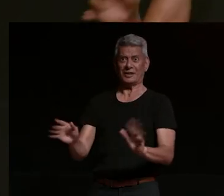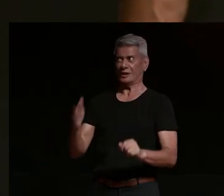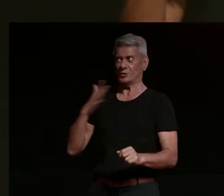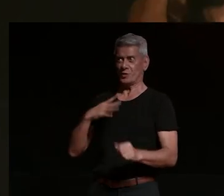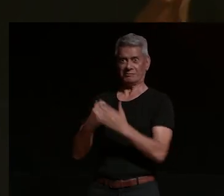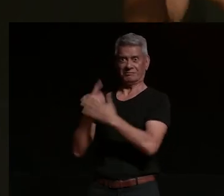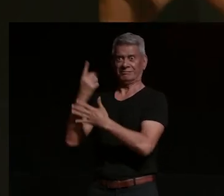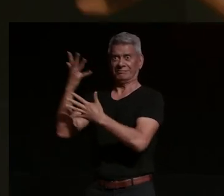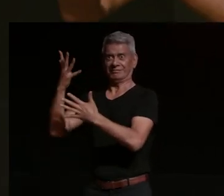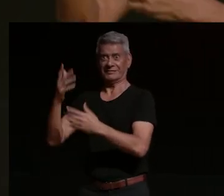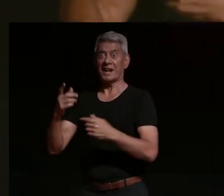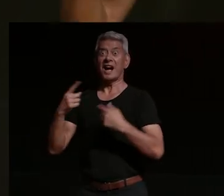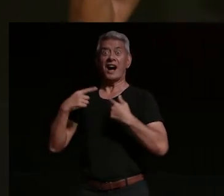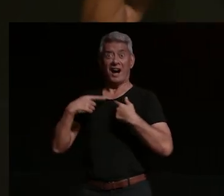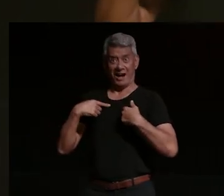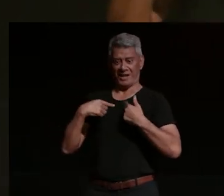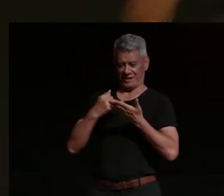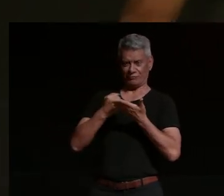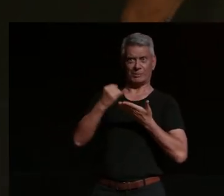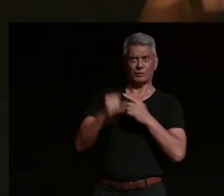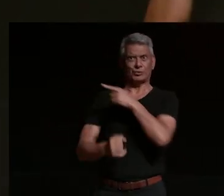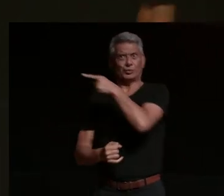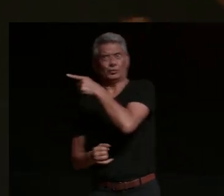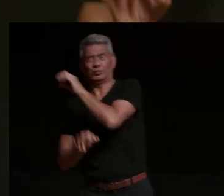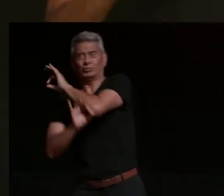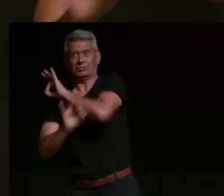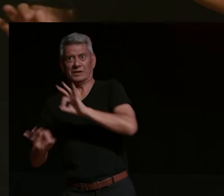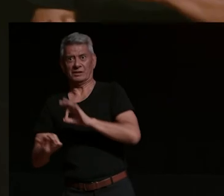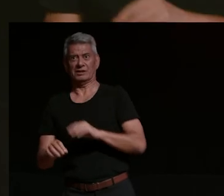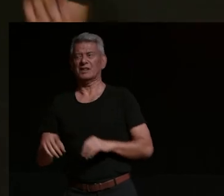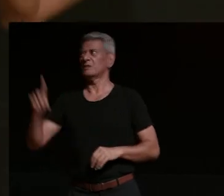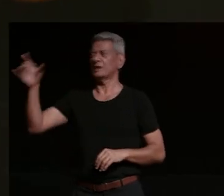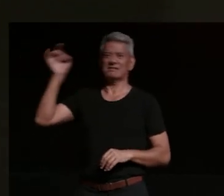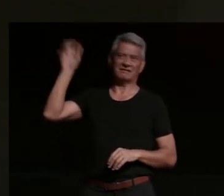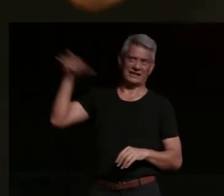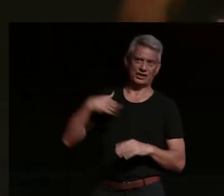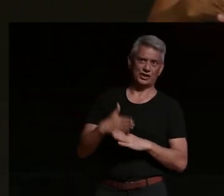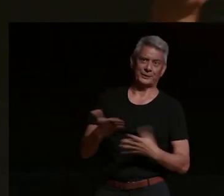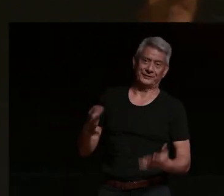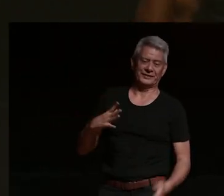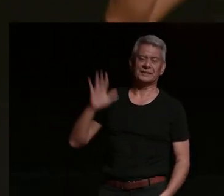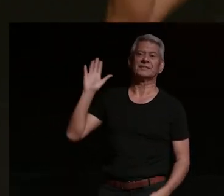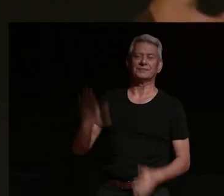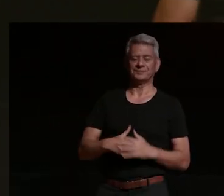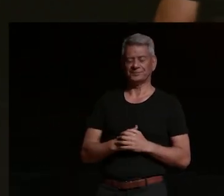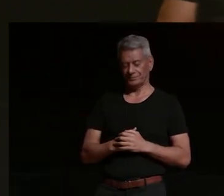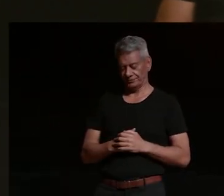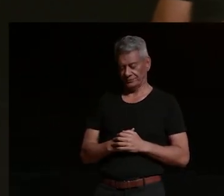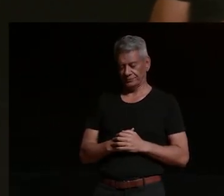i'm supposed to rebel you know but then he quit his job so it was fine um we have two